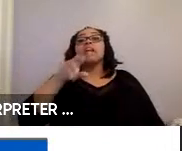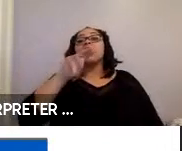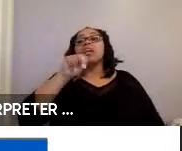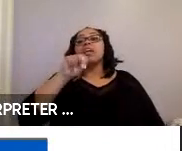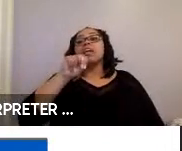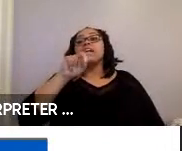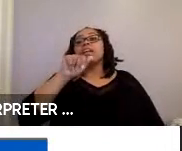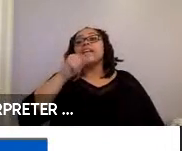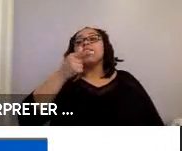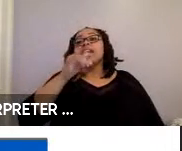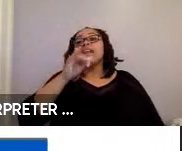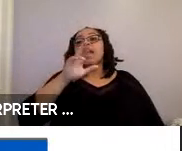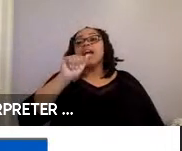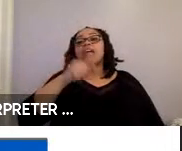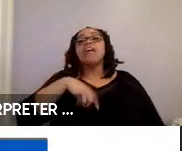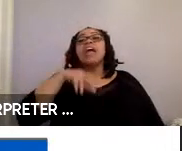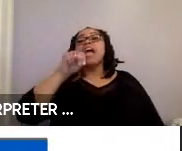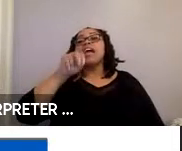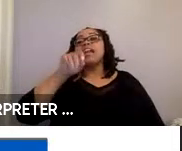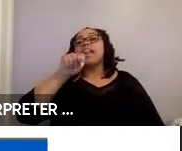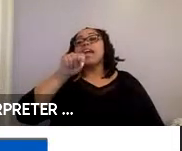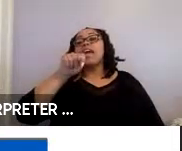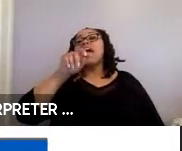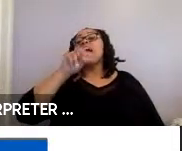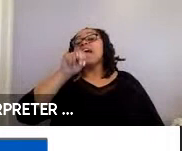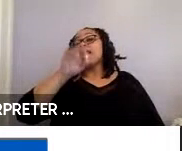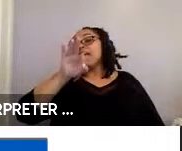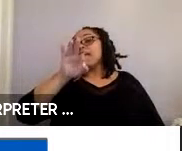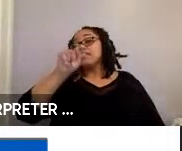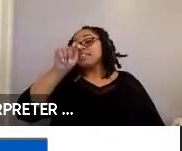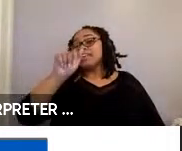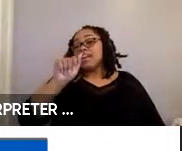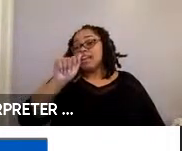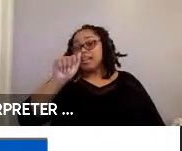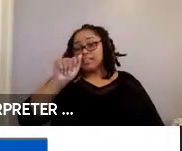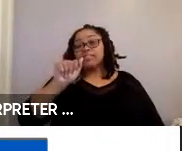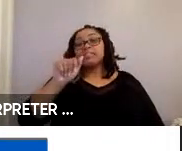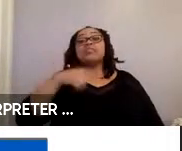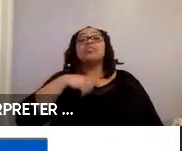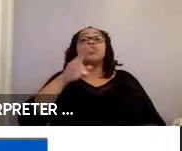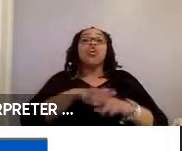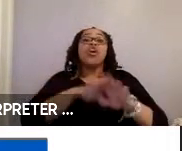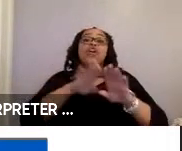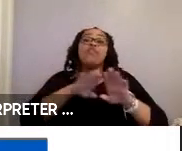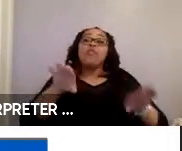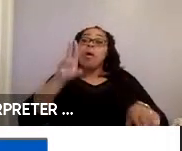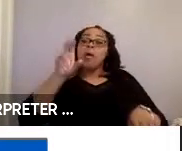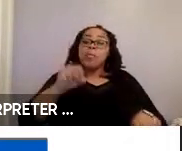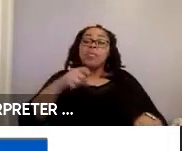Authority, or NFTA, to use low-floor buses in regular service for this study. The NFTA